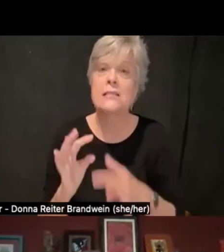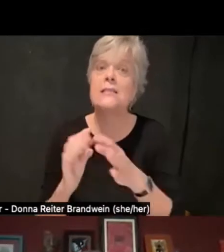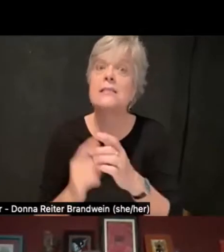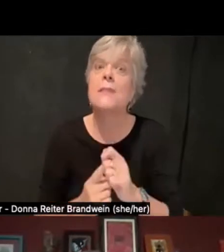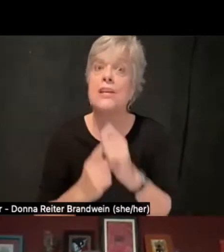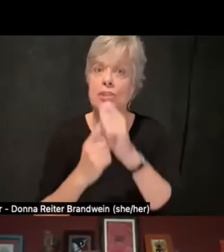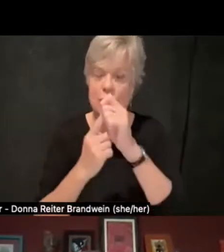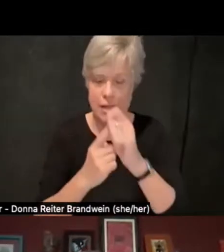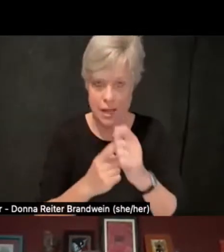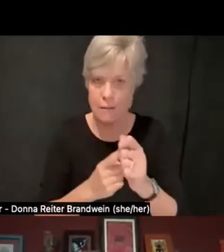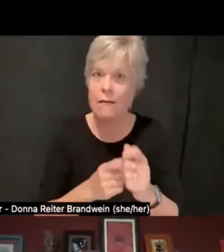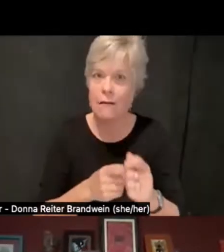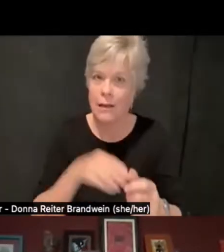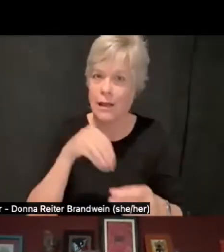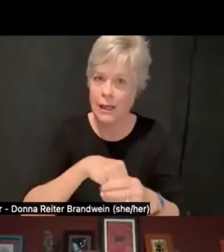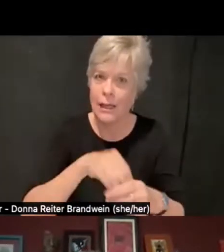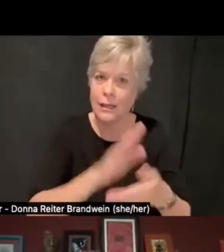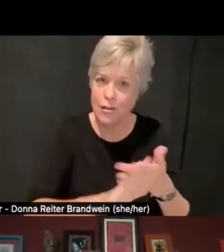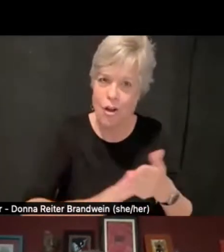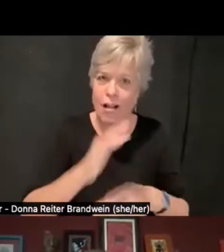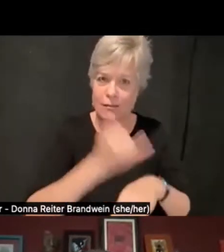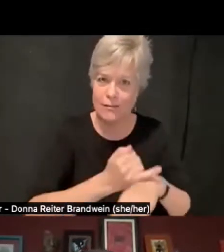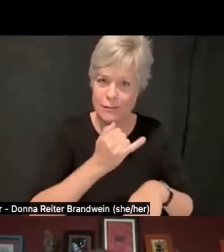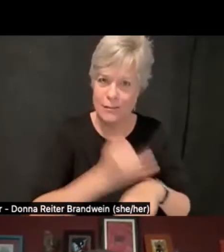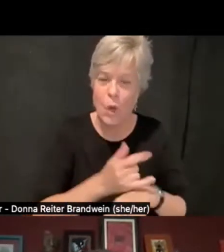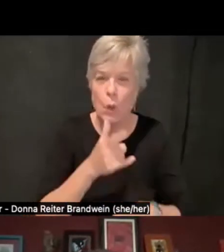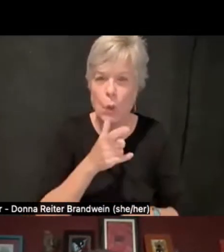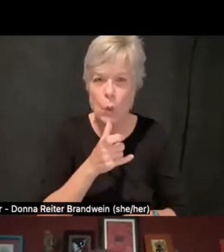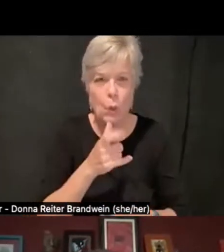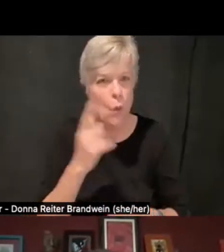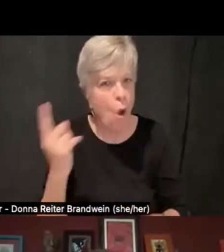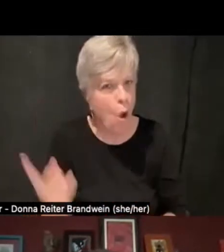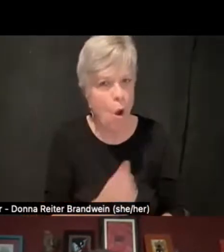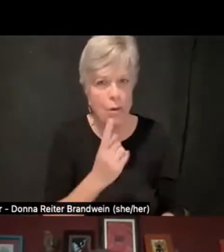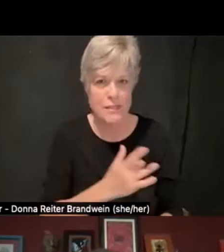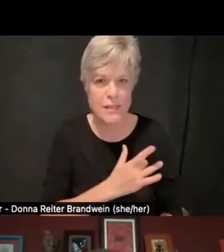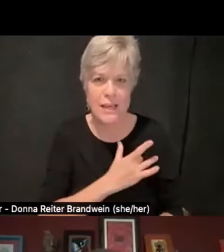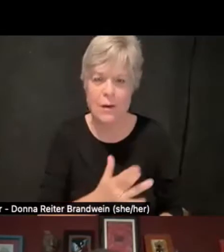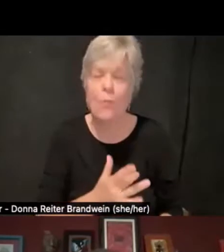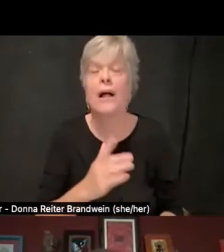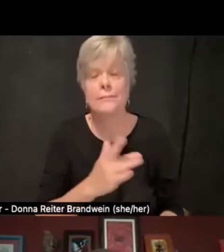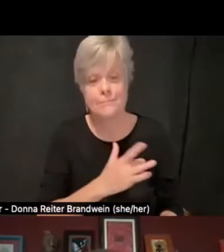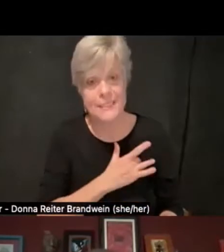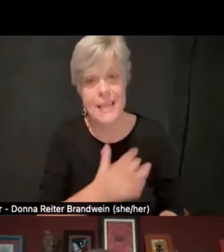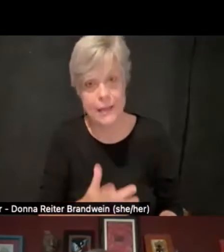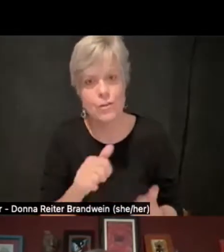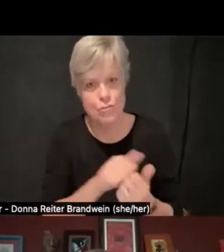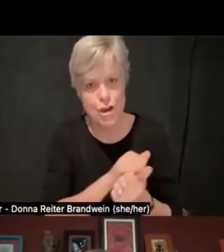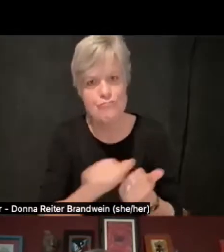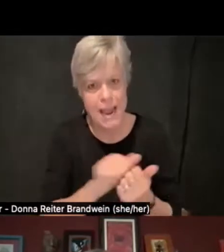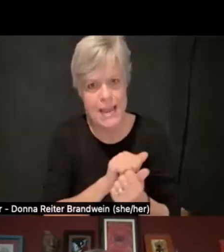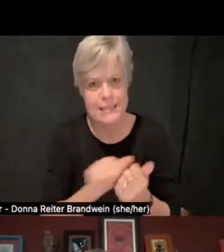erase, disable, and erase disabled communities. So I will pause here.